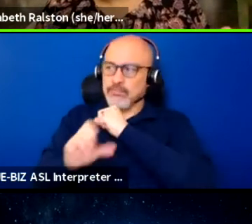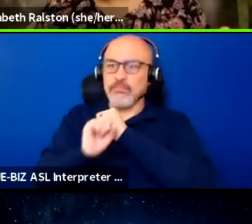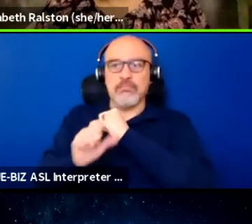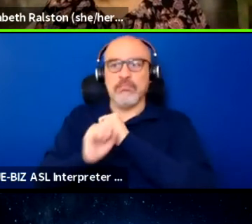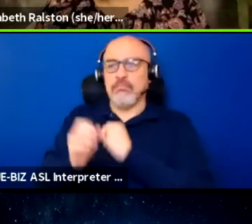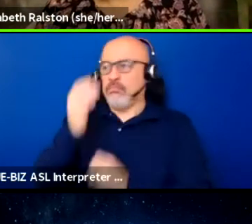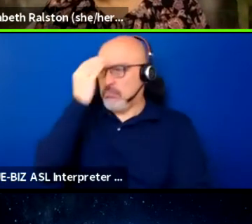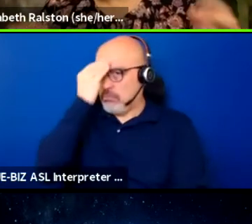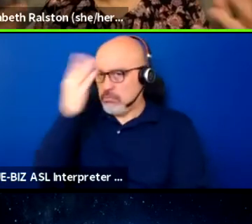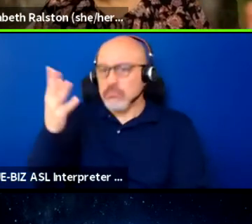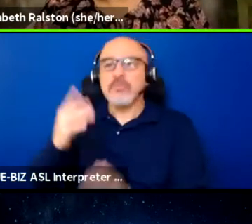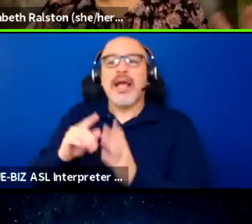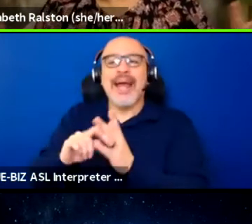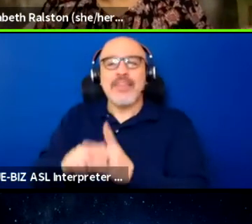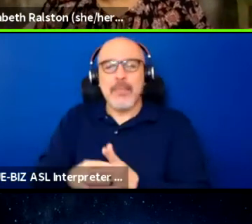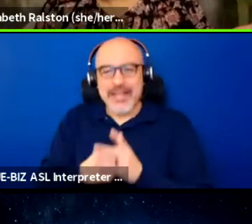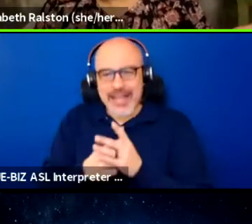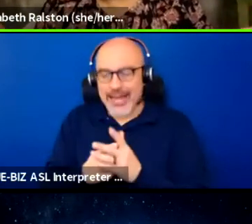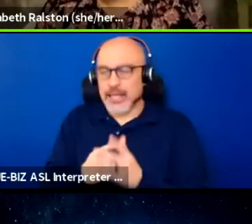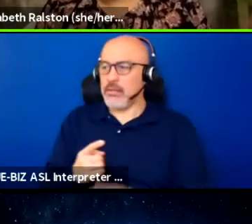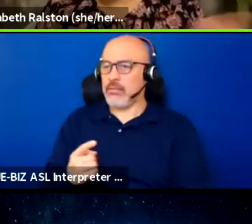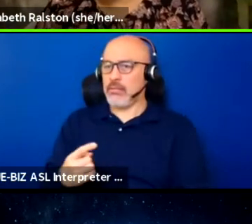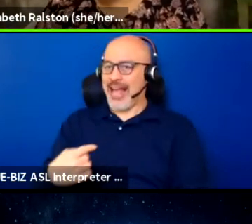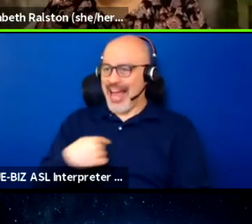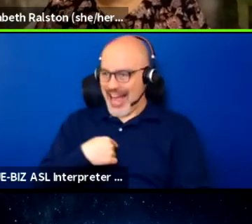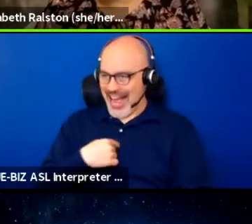that you are going to provide these services.